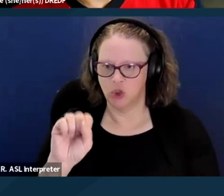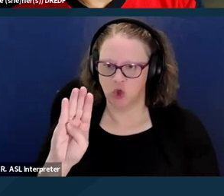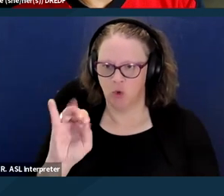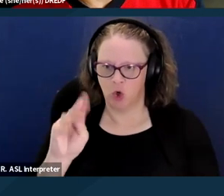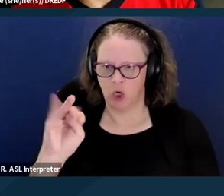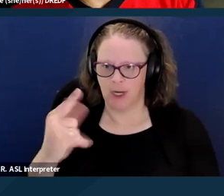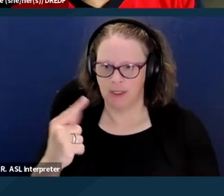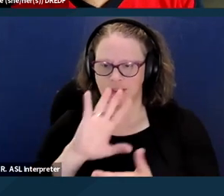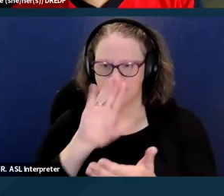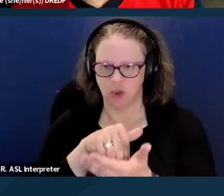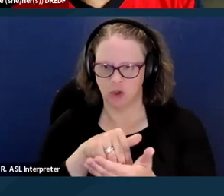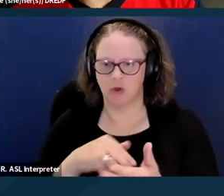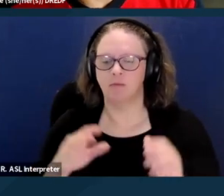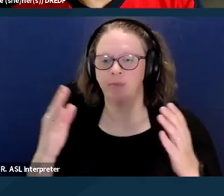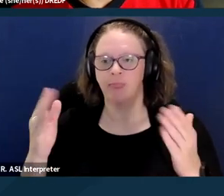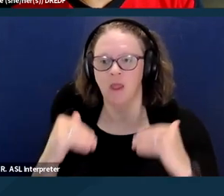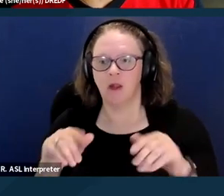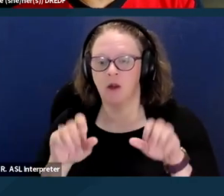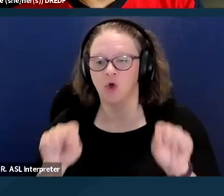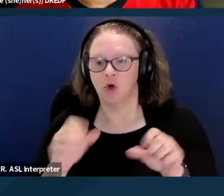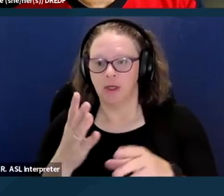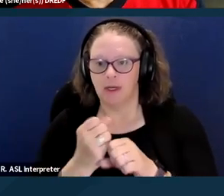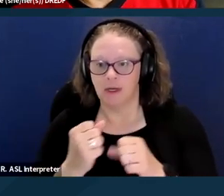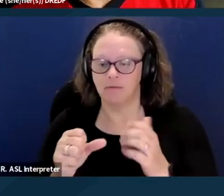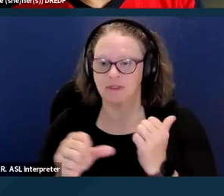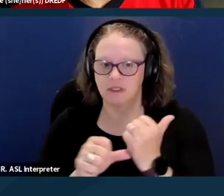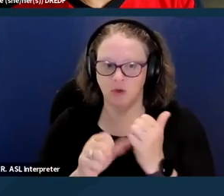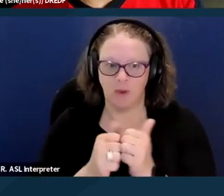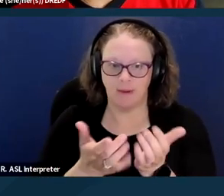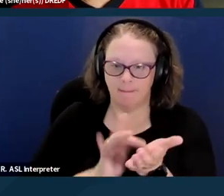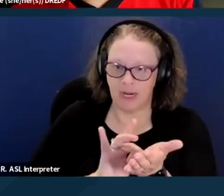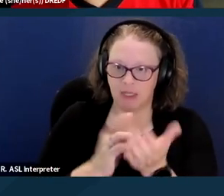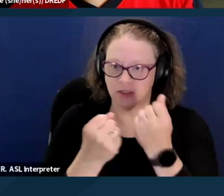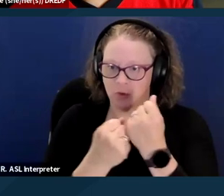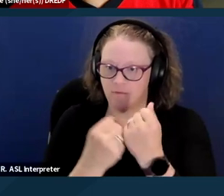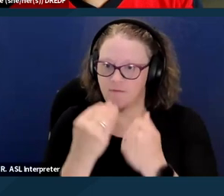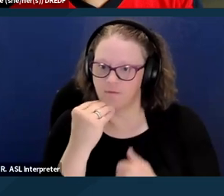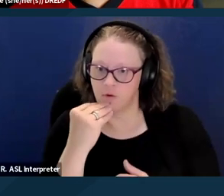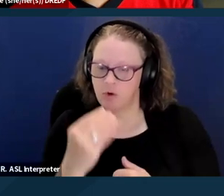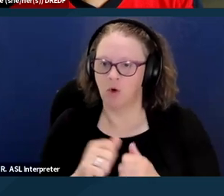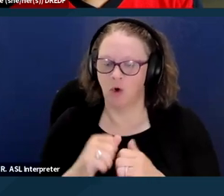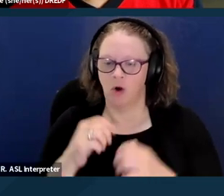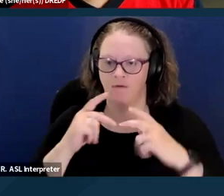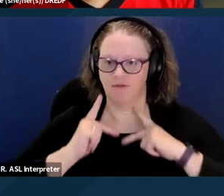There can be assistance with getting medically supportive food, or physical or structural modifications like a ramp